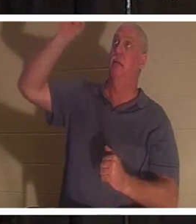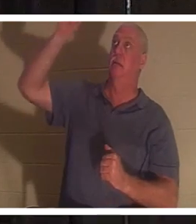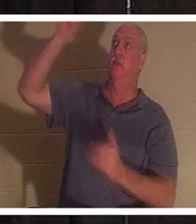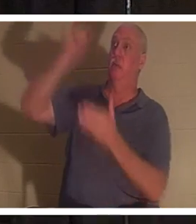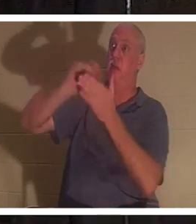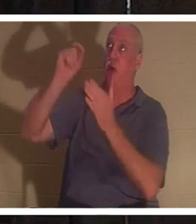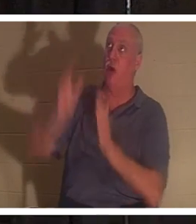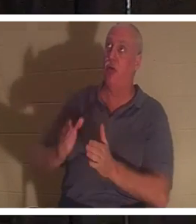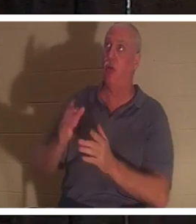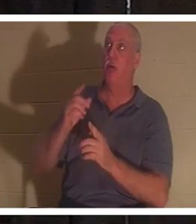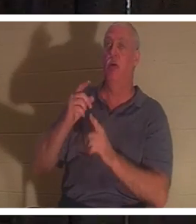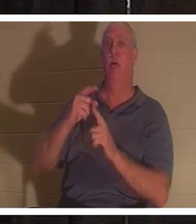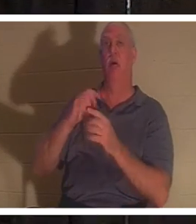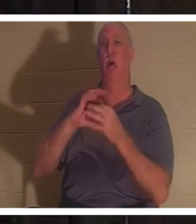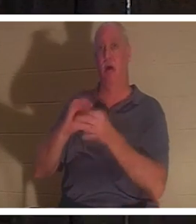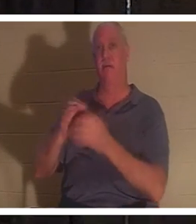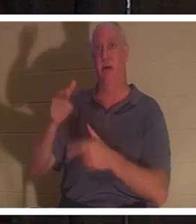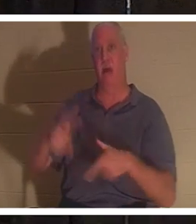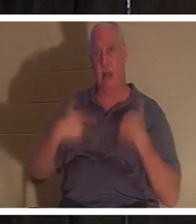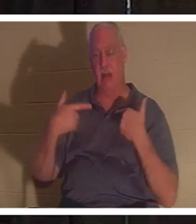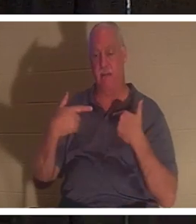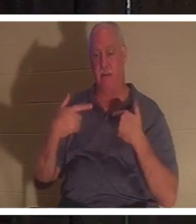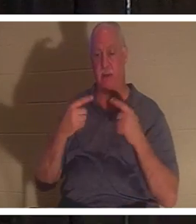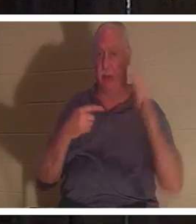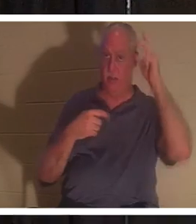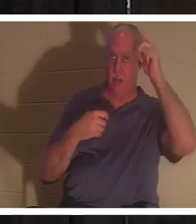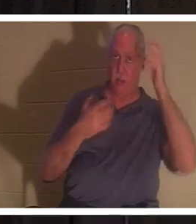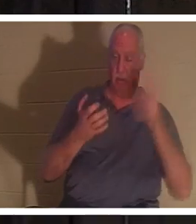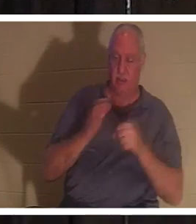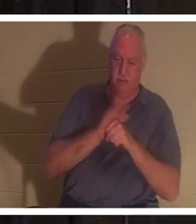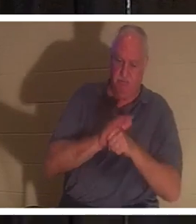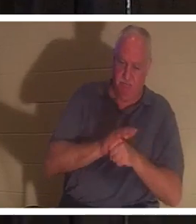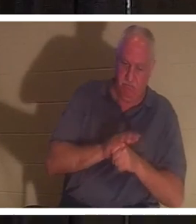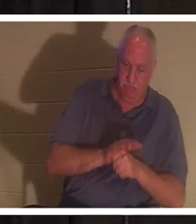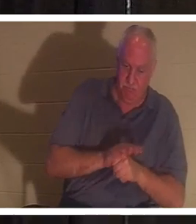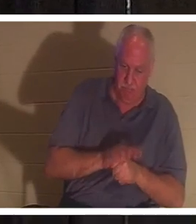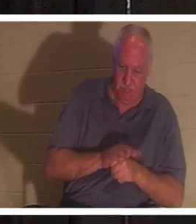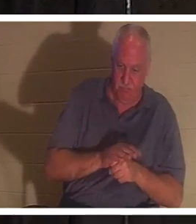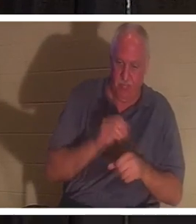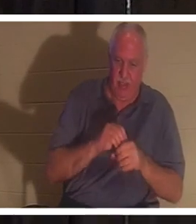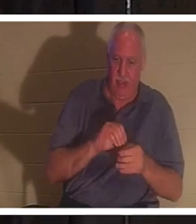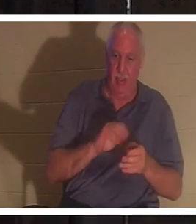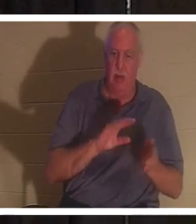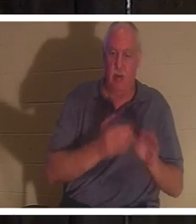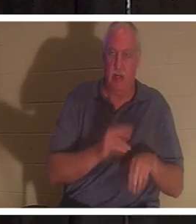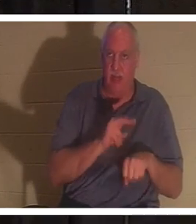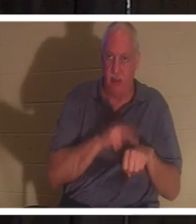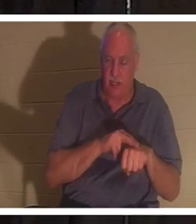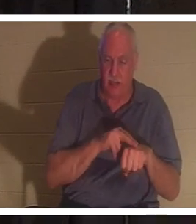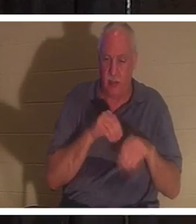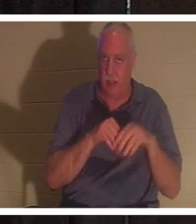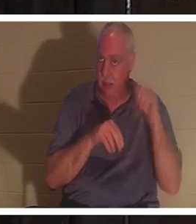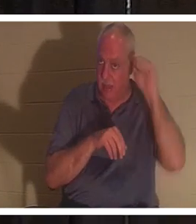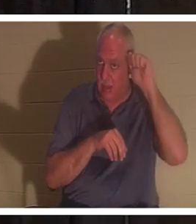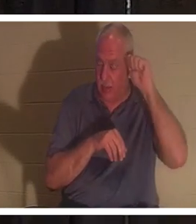the Author of Life and the enemy would like to hold us down in our death nature in Adam. In Adam